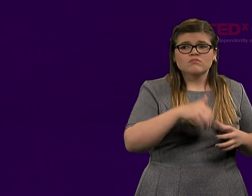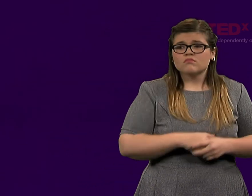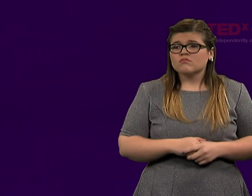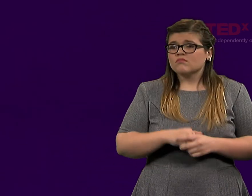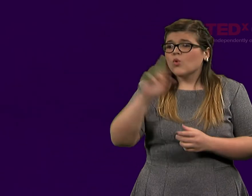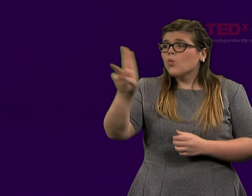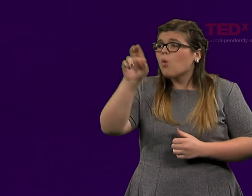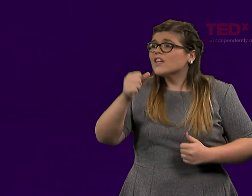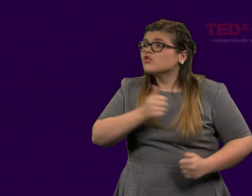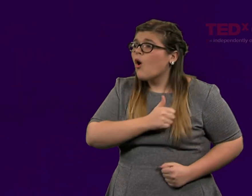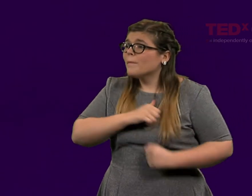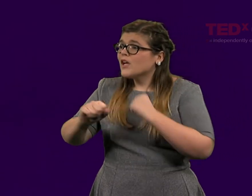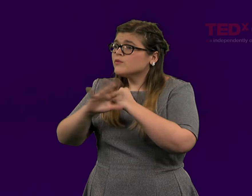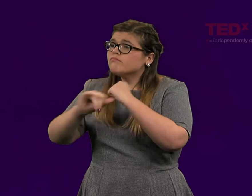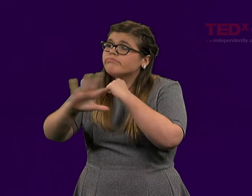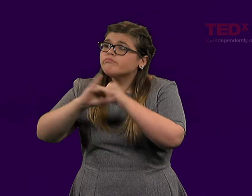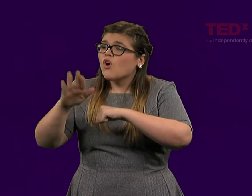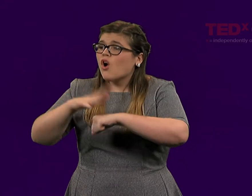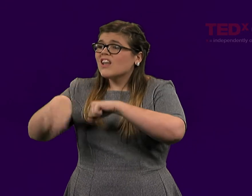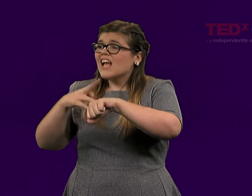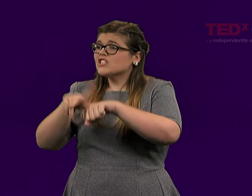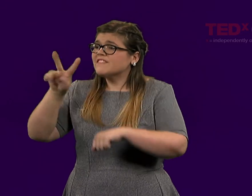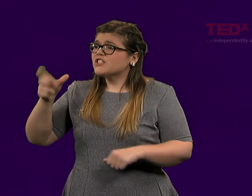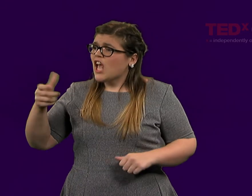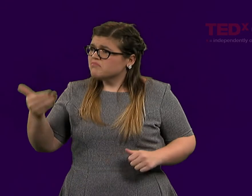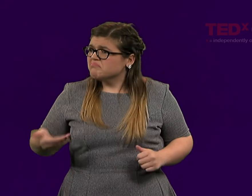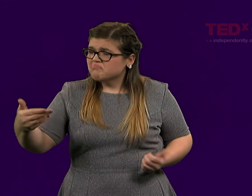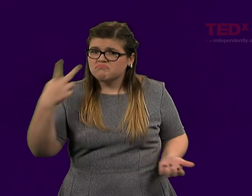The U.S. Army promotes on national TV, "Please sign up."